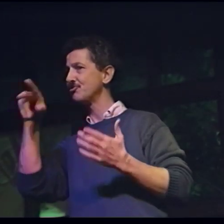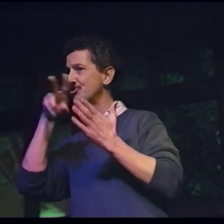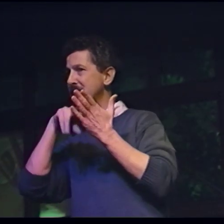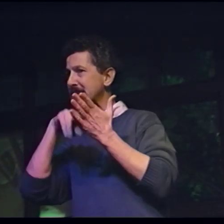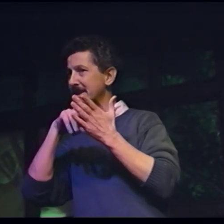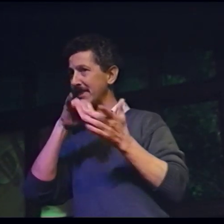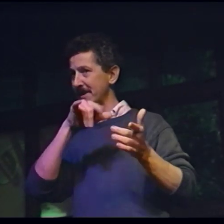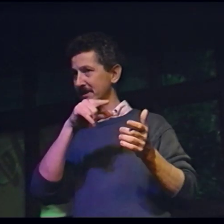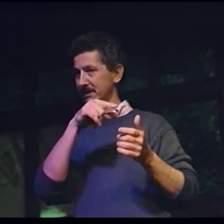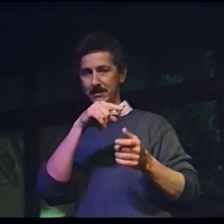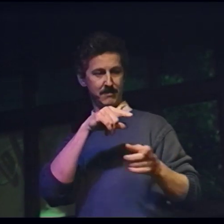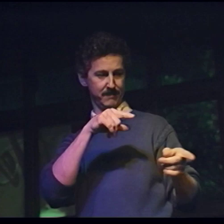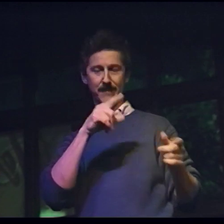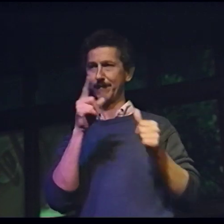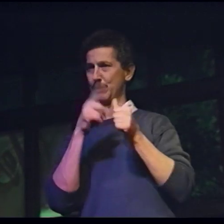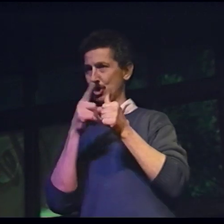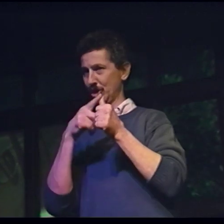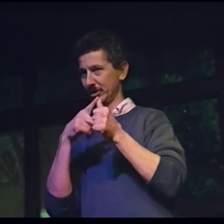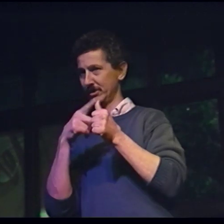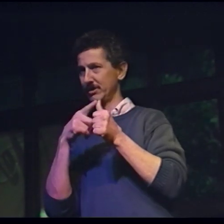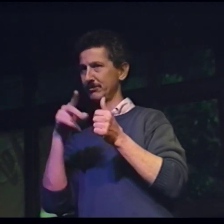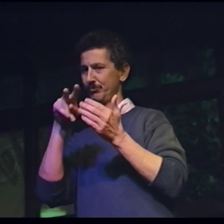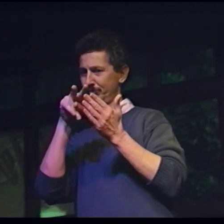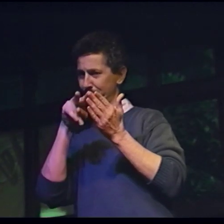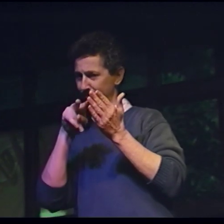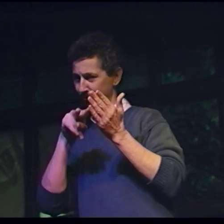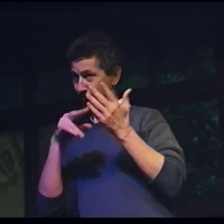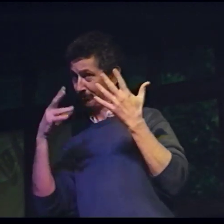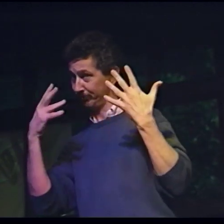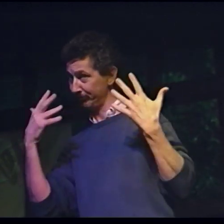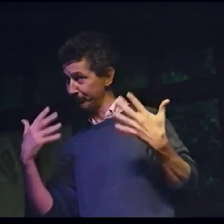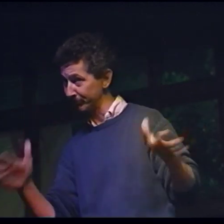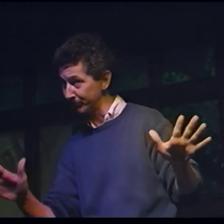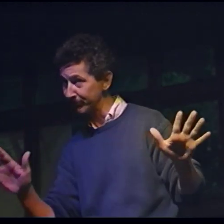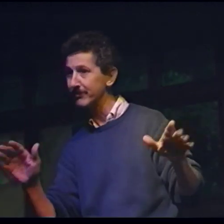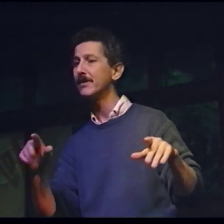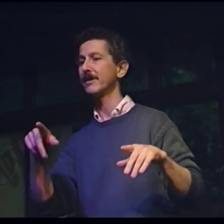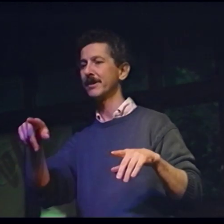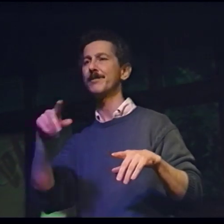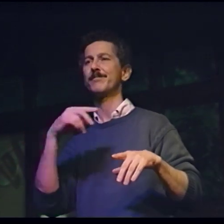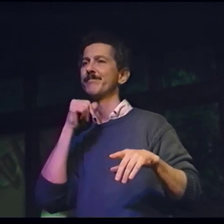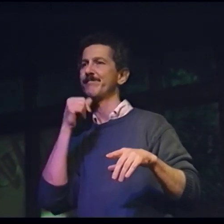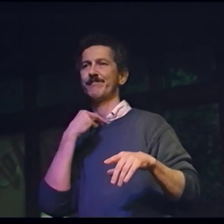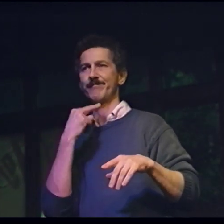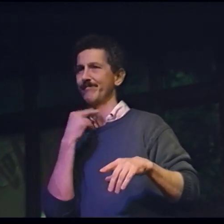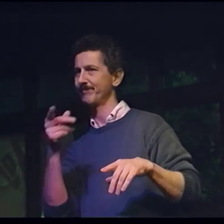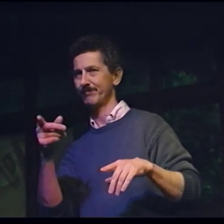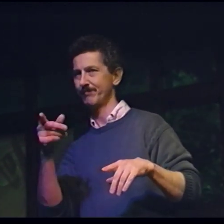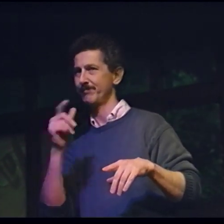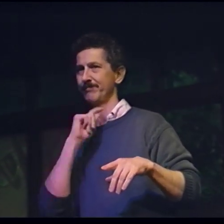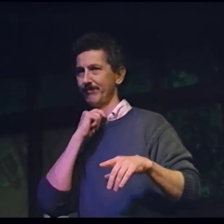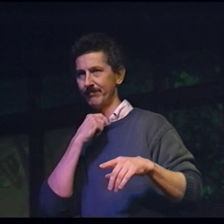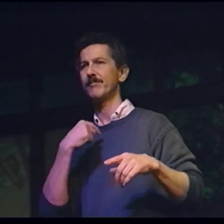I would like for you to read the poem first and then I will perform it. There won't be any voice.